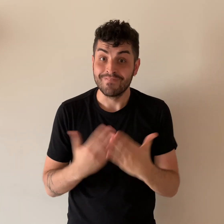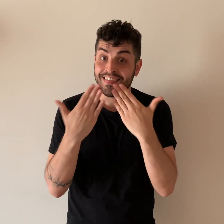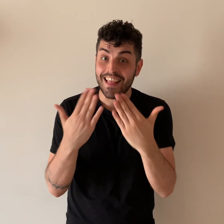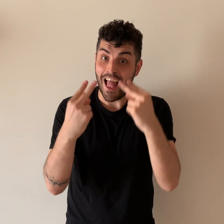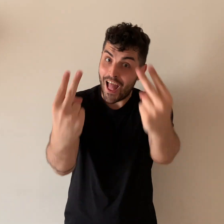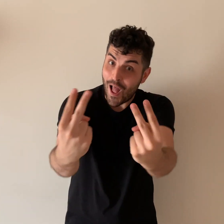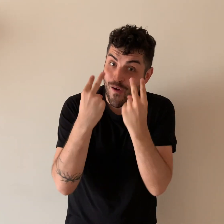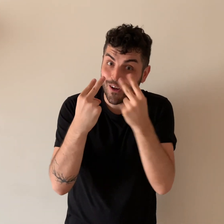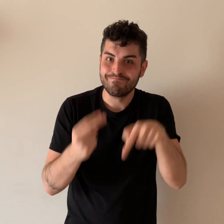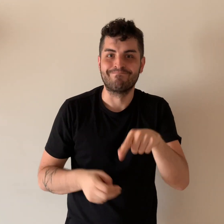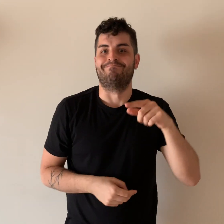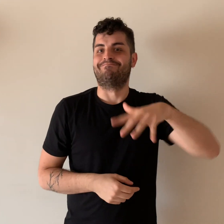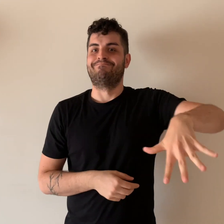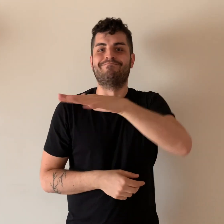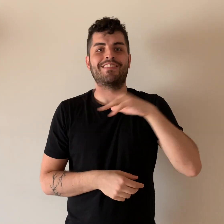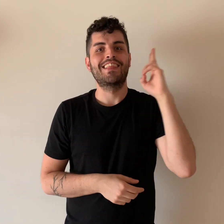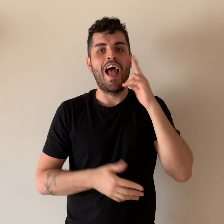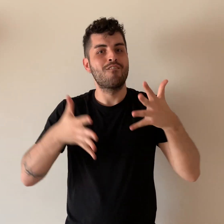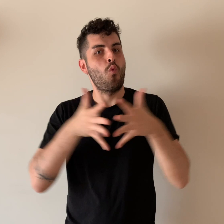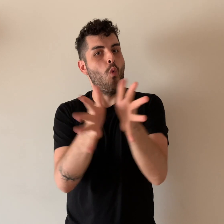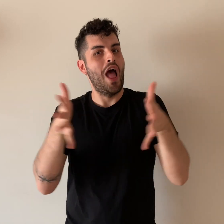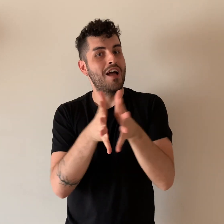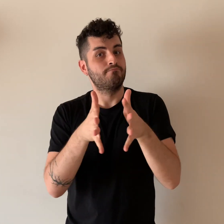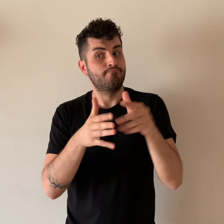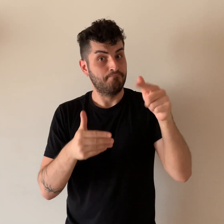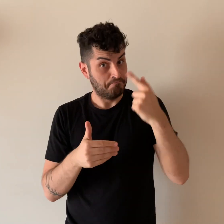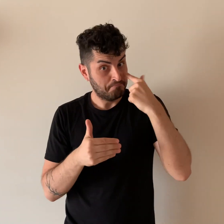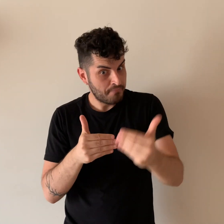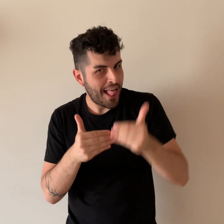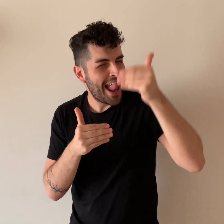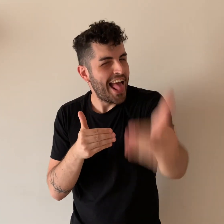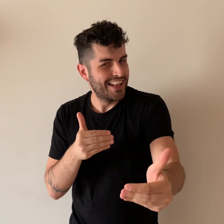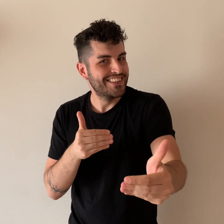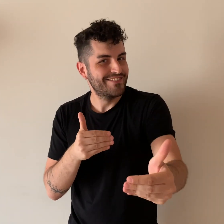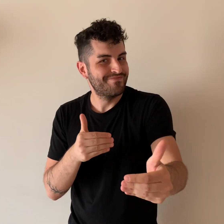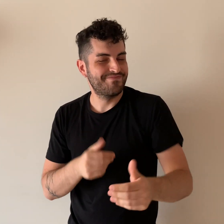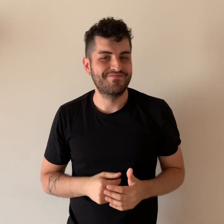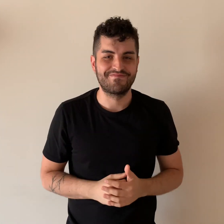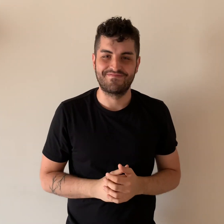Thank you for watching DeafWire! See you!